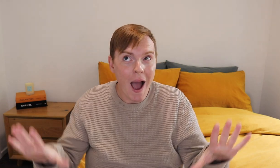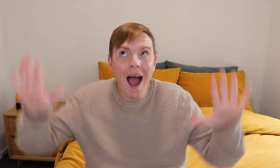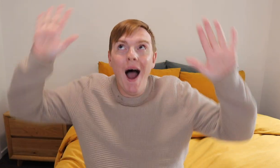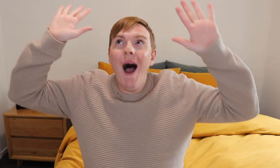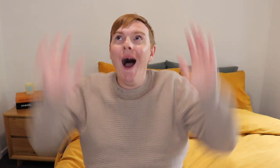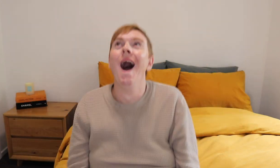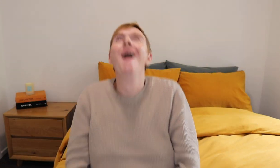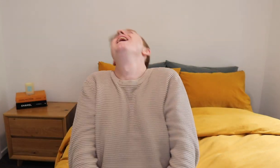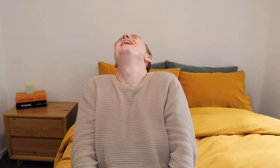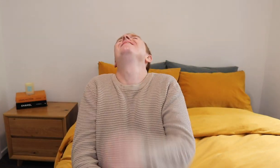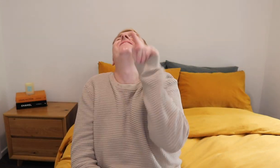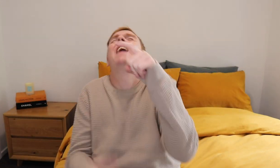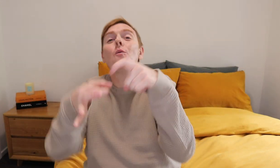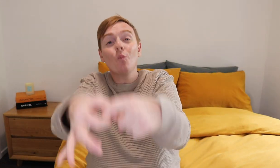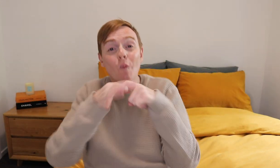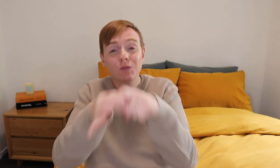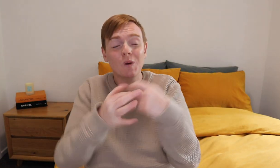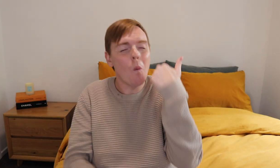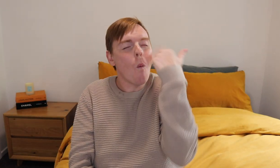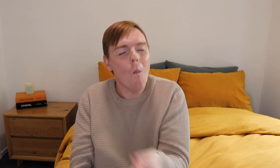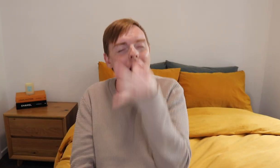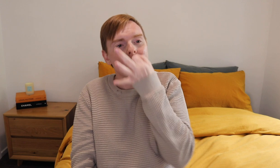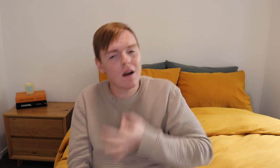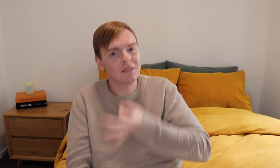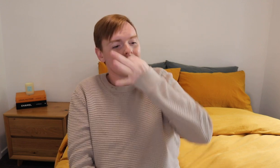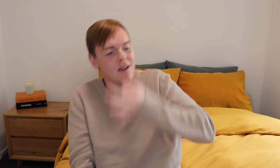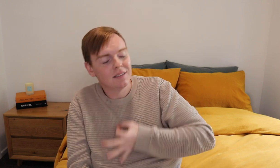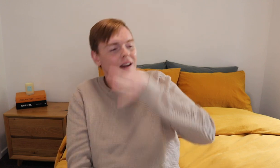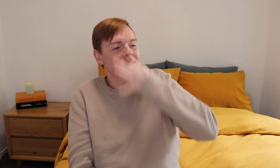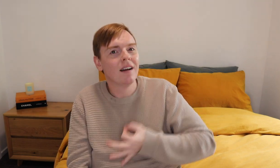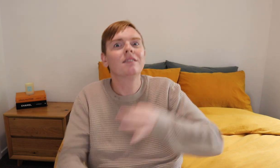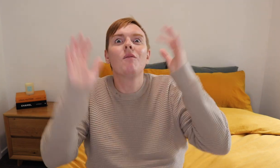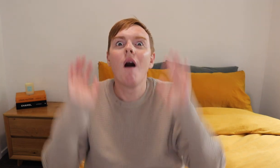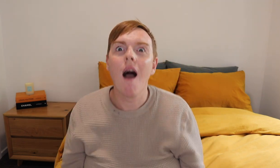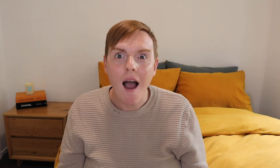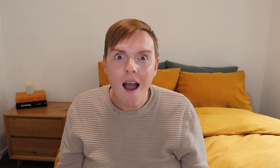A: That's the most common question I have been asked.